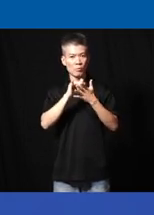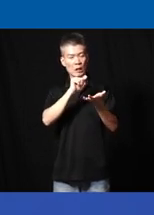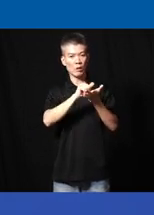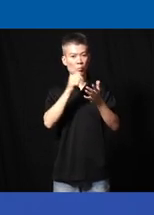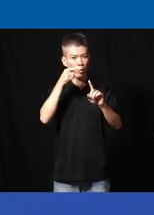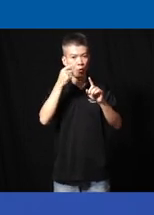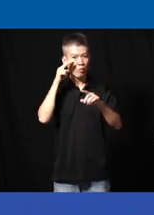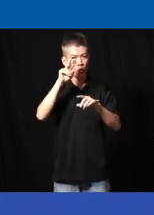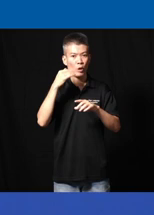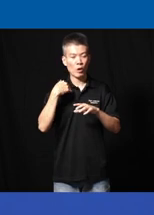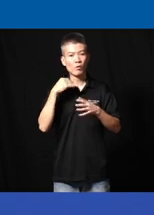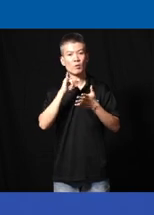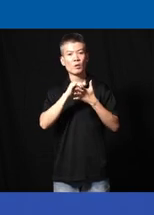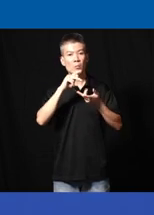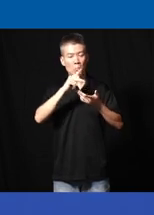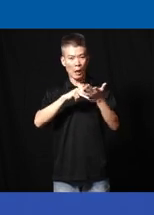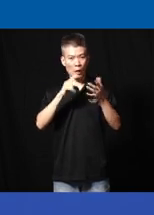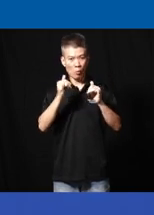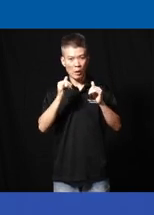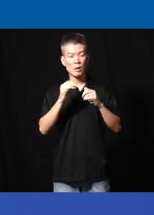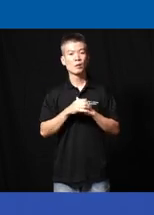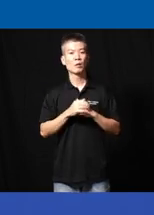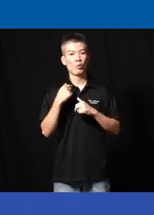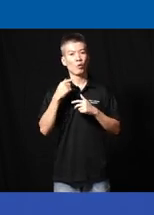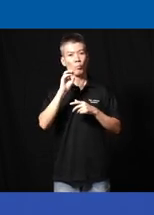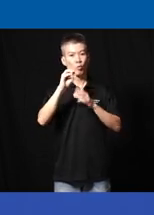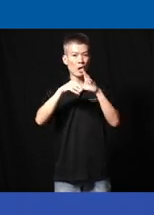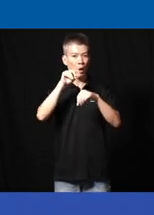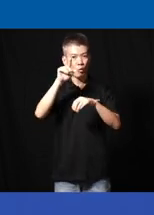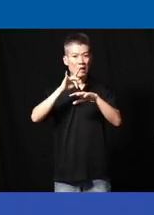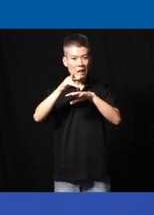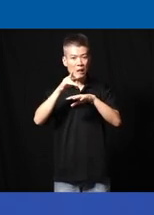view we also have a part to play where we have to sort of put them out early enough in engage